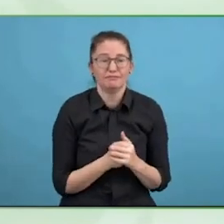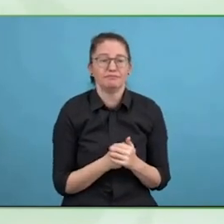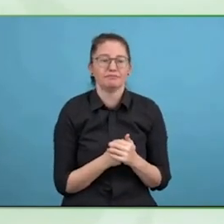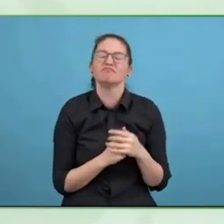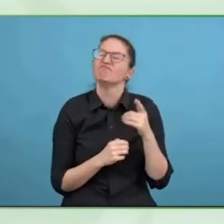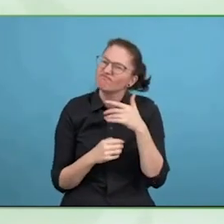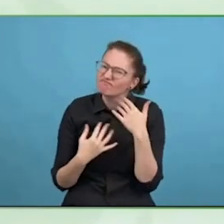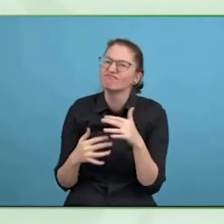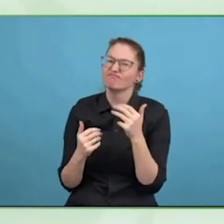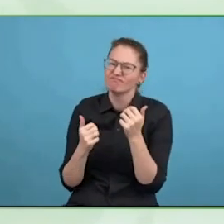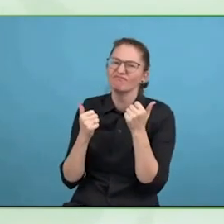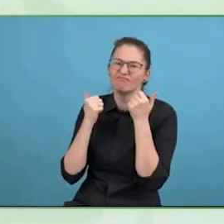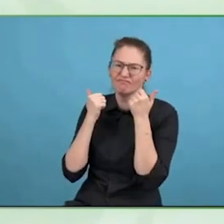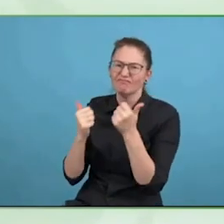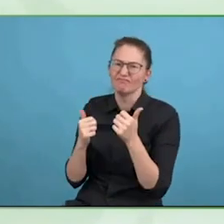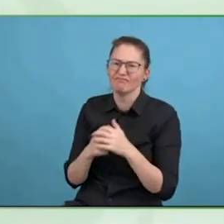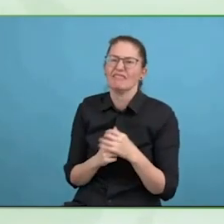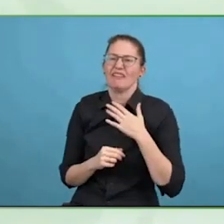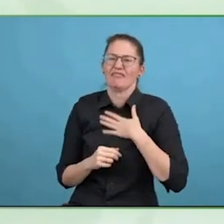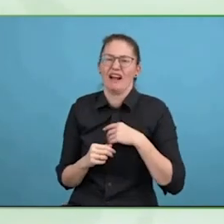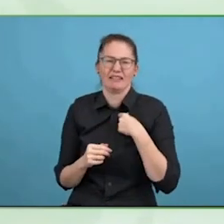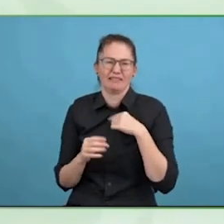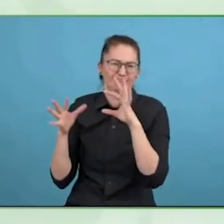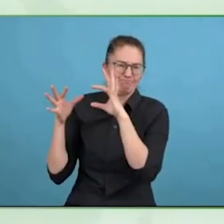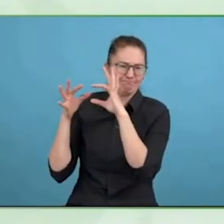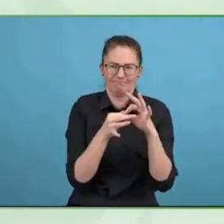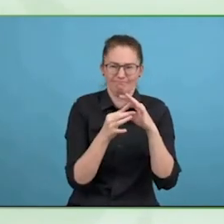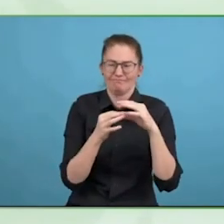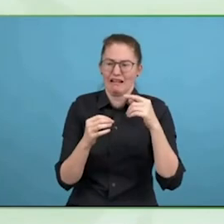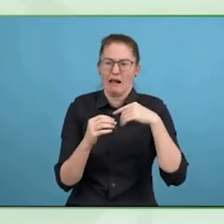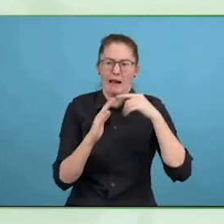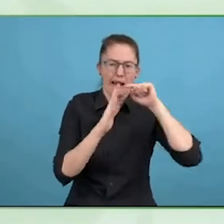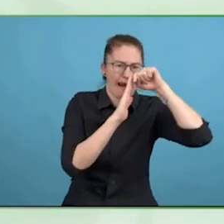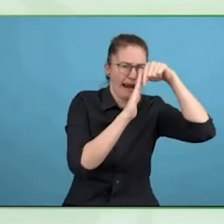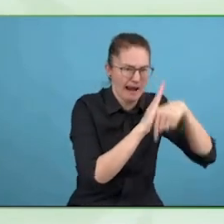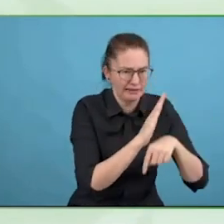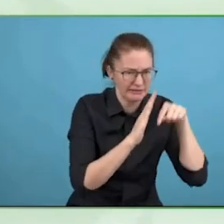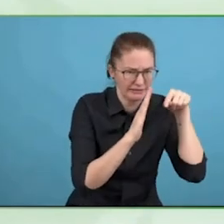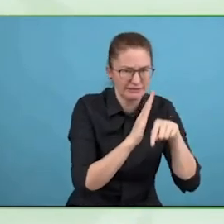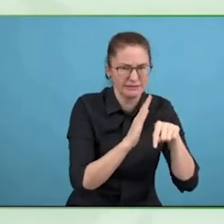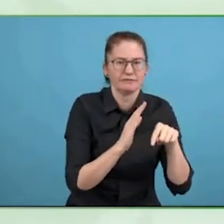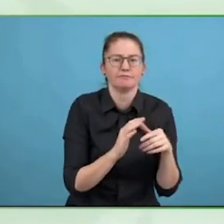is to figure out what best practice looks like or her in technology.